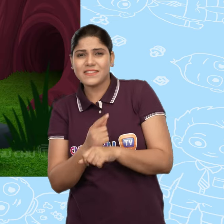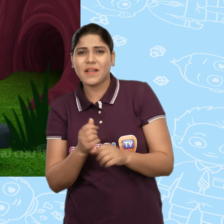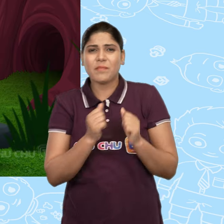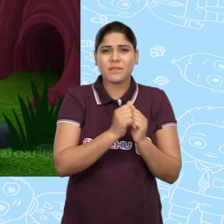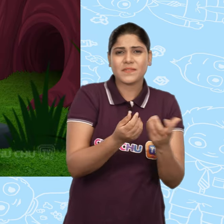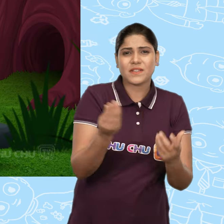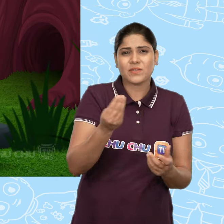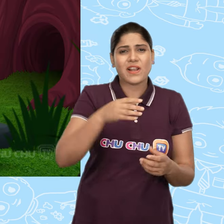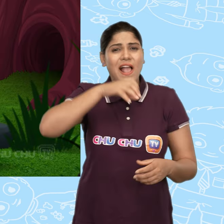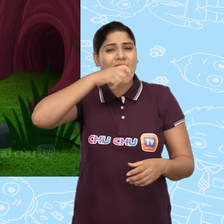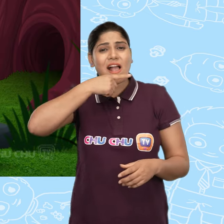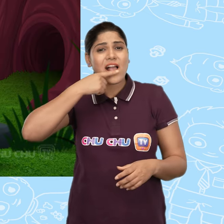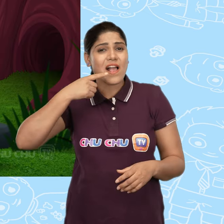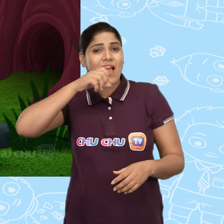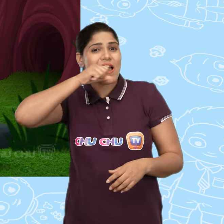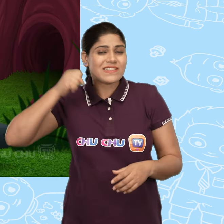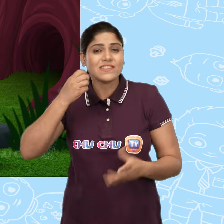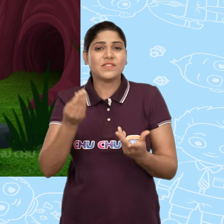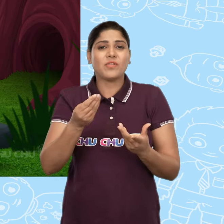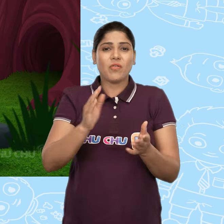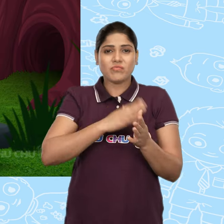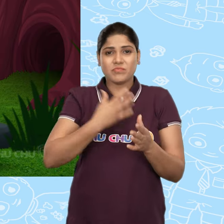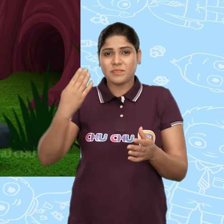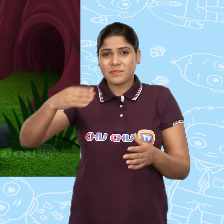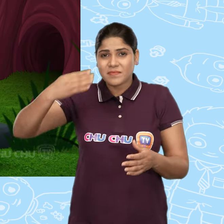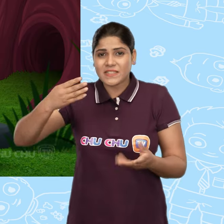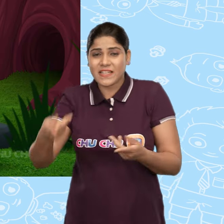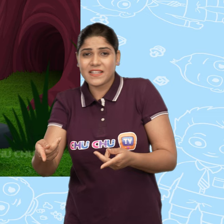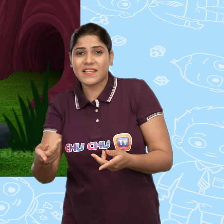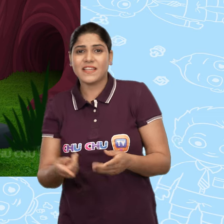Miss Dorothy had brought some carrots and lettuce leaves with her.